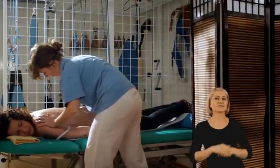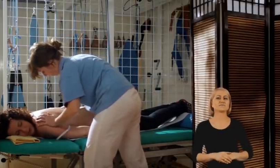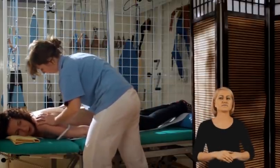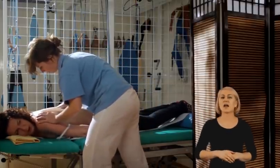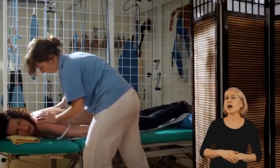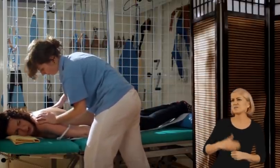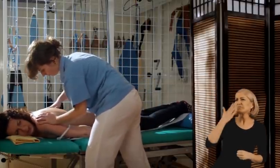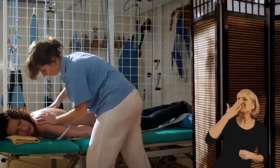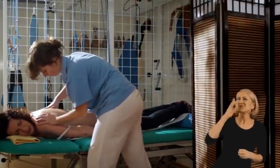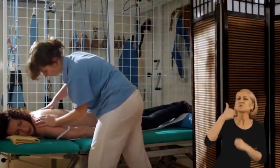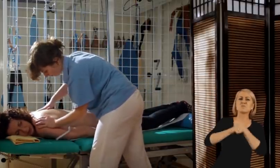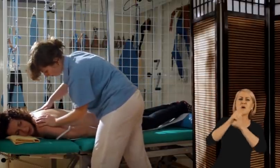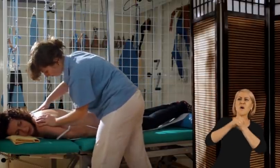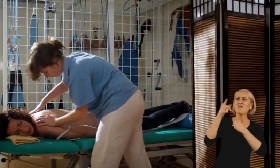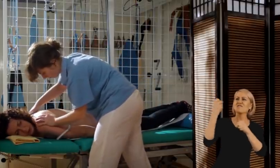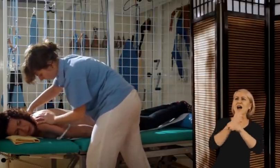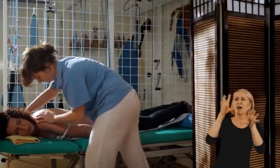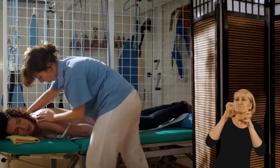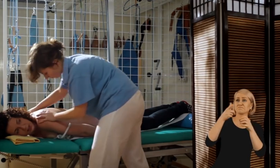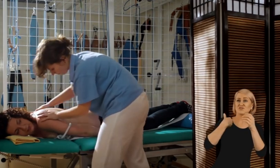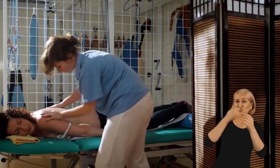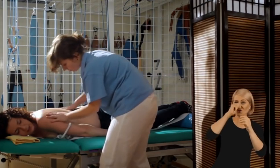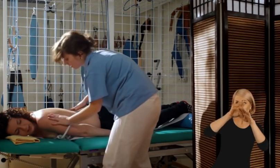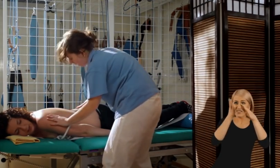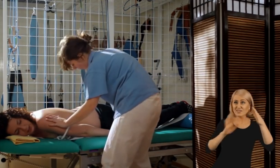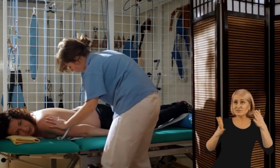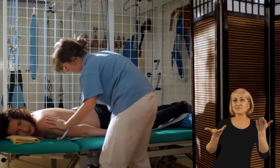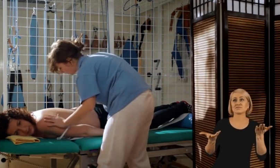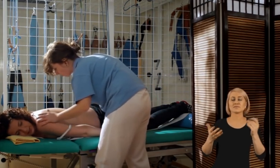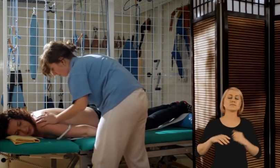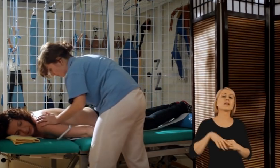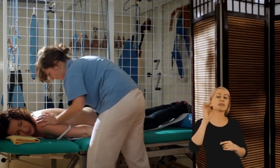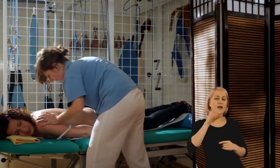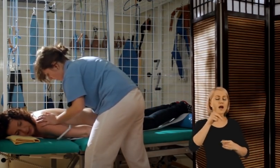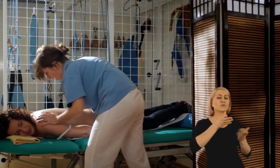Why is it so? Is it because of the wrong posture? Yes, it might be caused by the wrong posture;